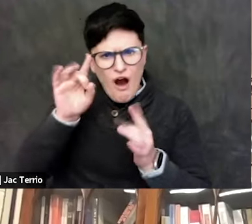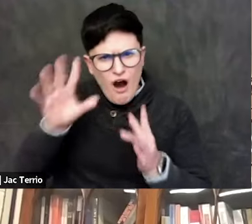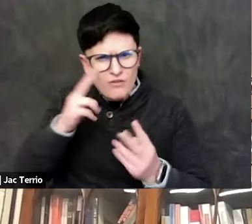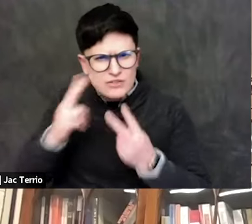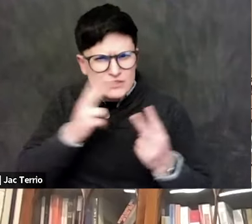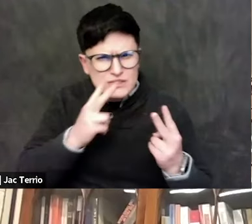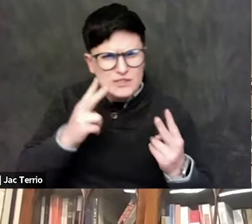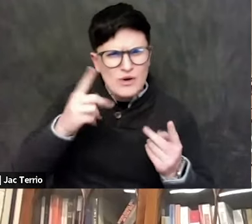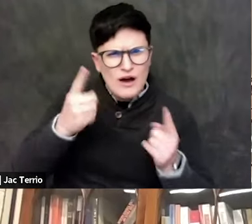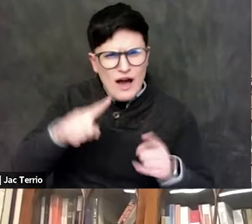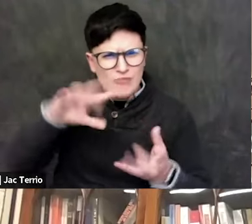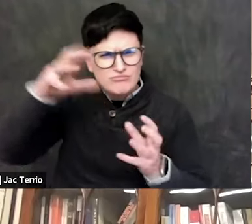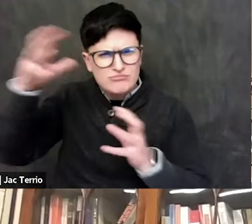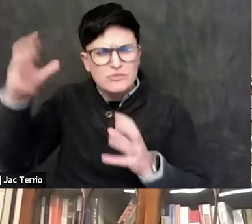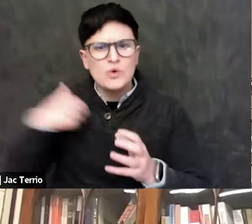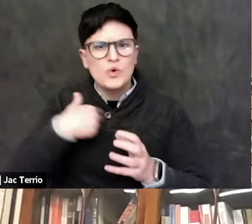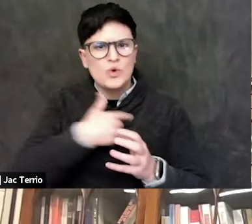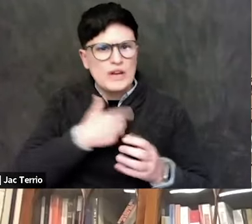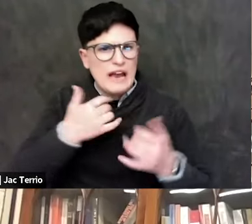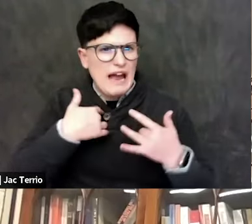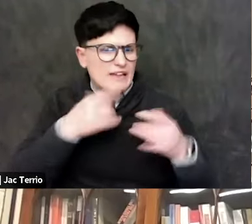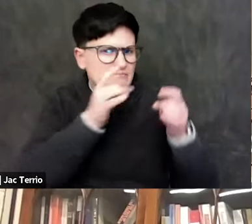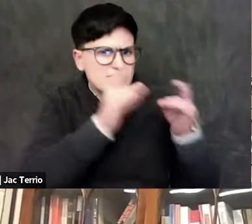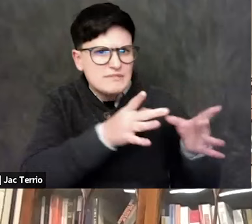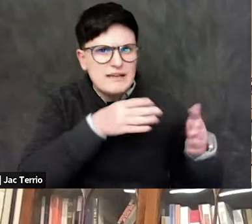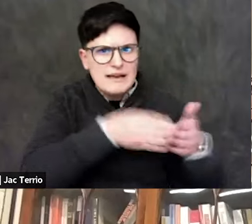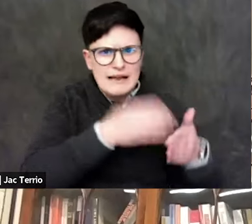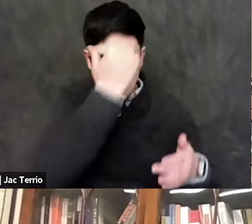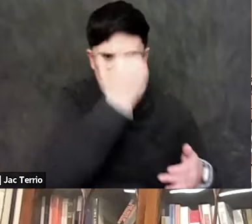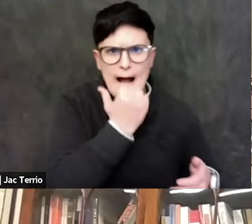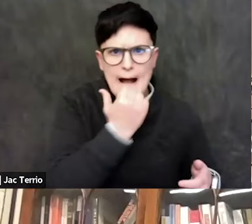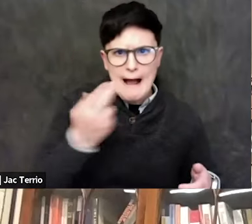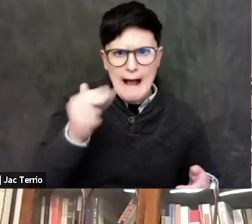against Hamas and sympathy for Israel. Then things began to change